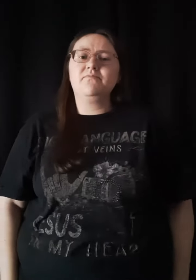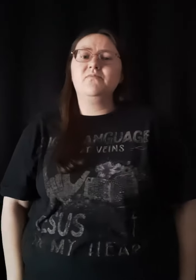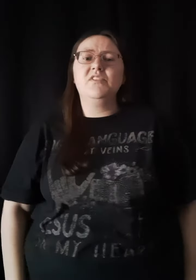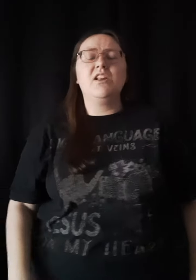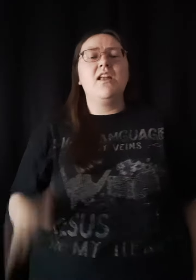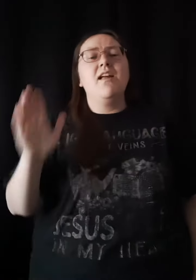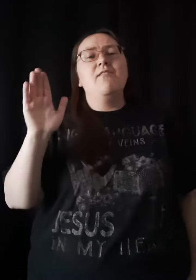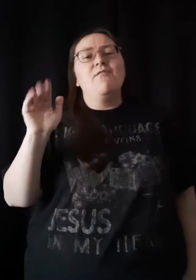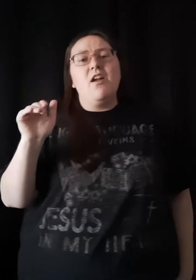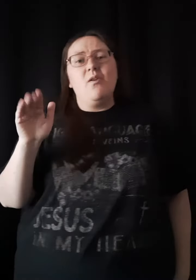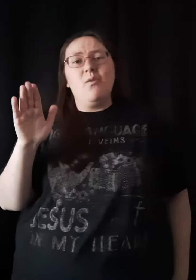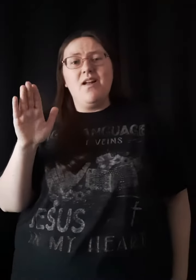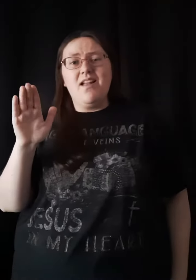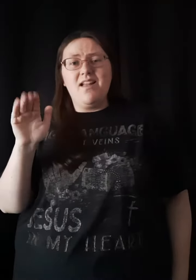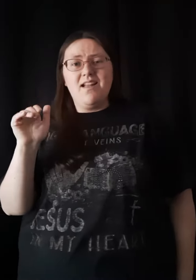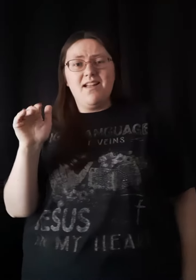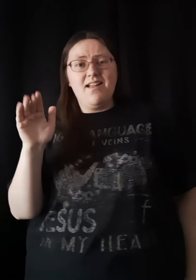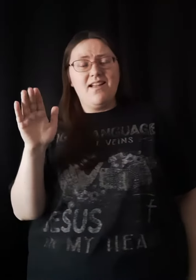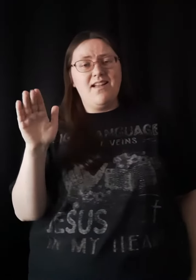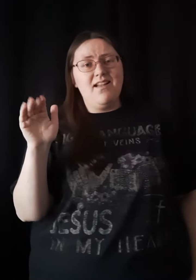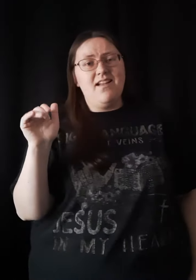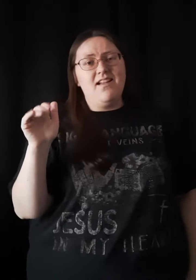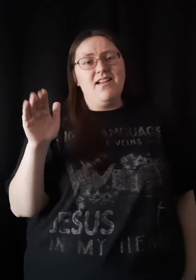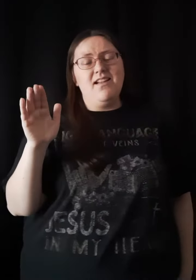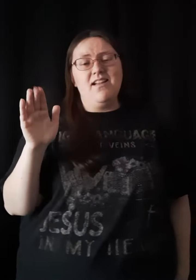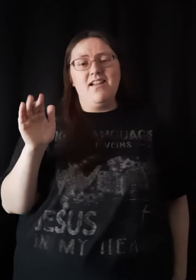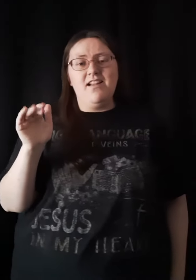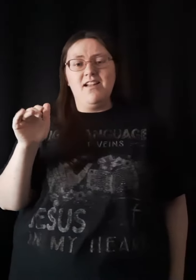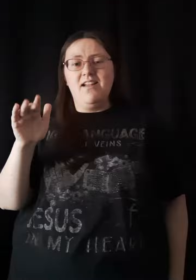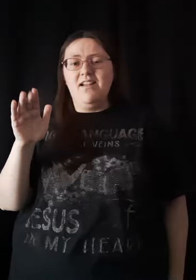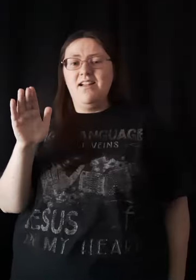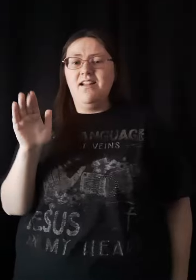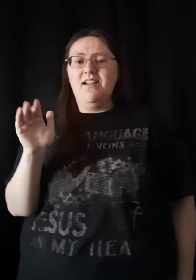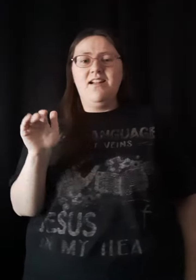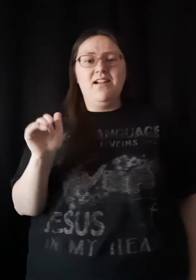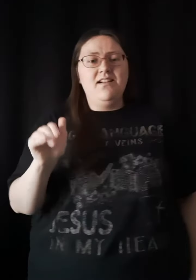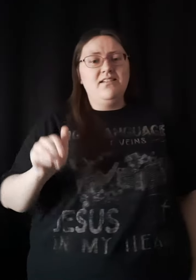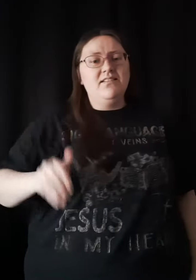Farewell